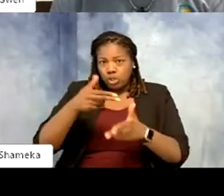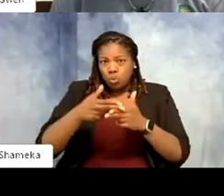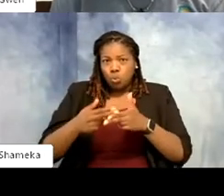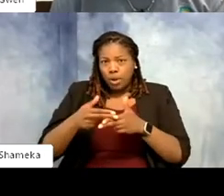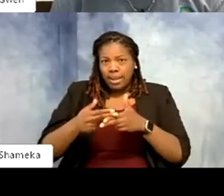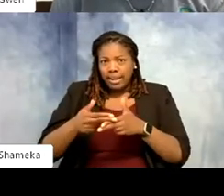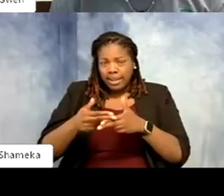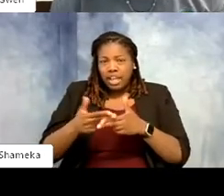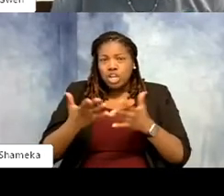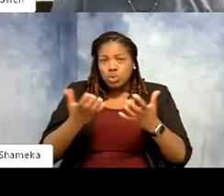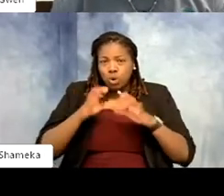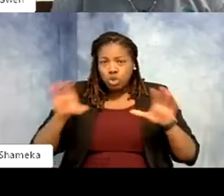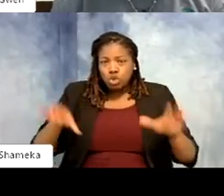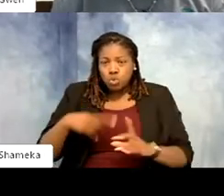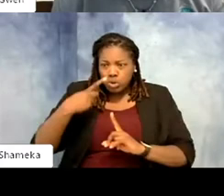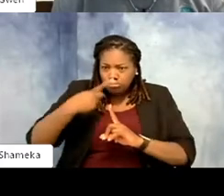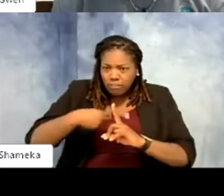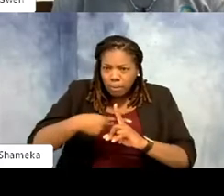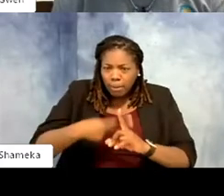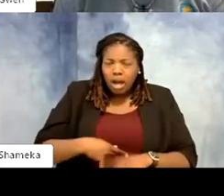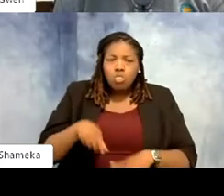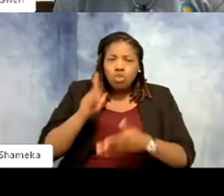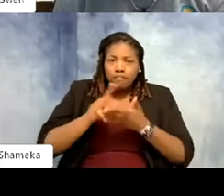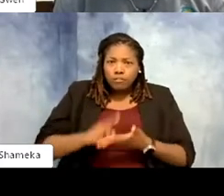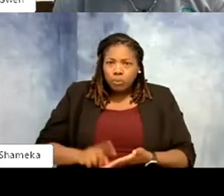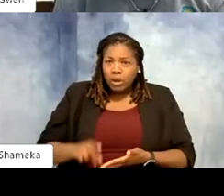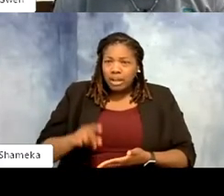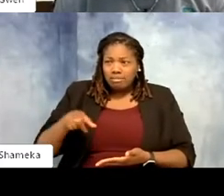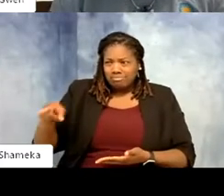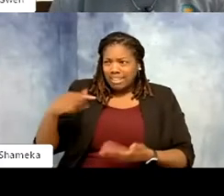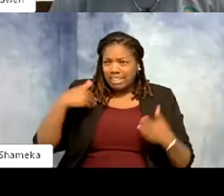you want to do either monthly or weekly because if they can't tell you my tummy hurts when something's